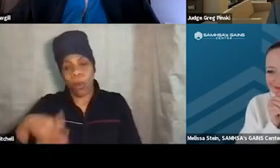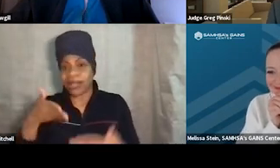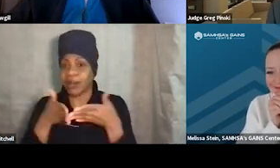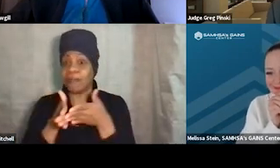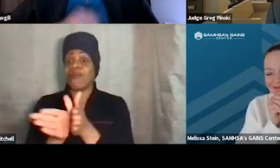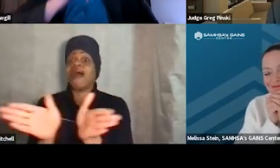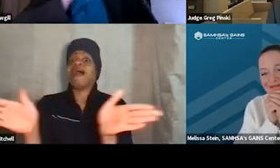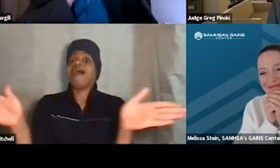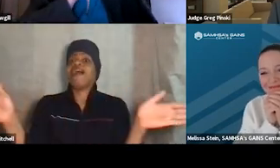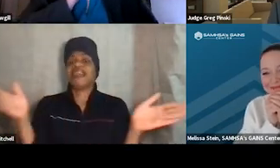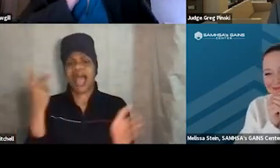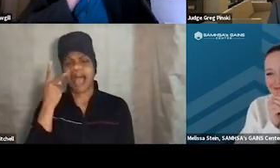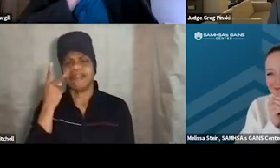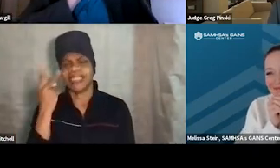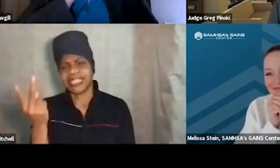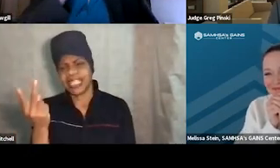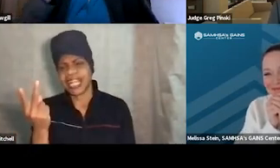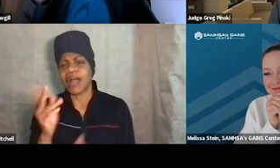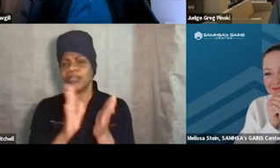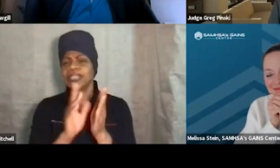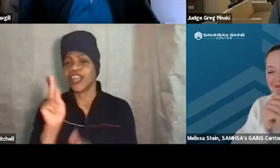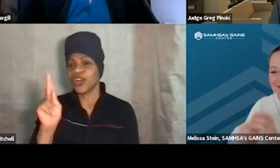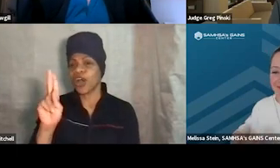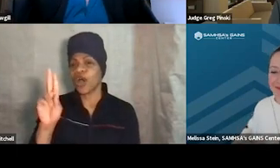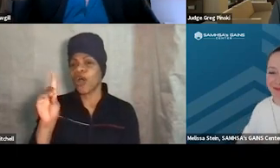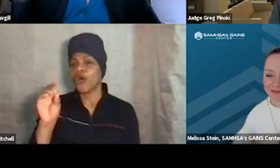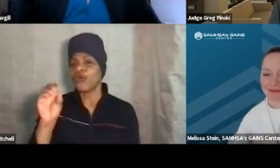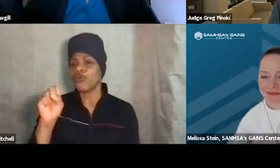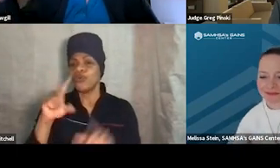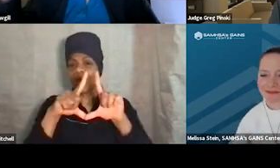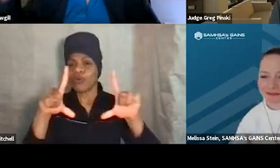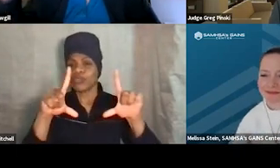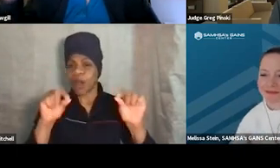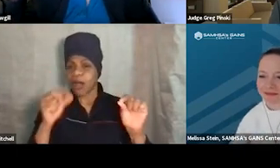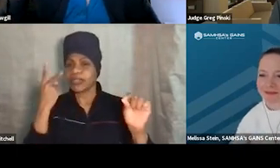You know, I've seen, I talked about the kudos cards, and kind of in that same realm, I've seen decision dollars